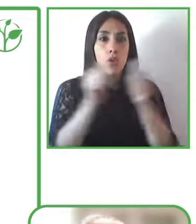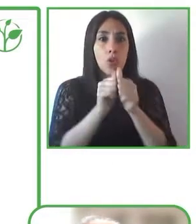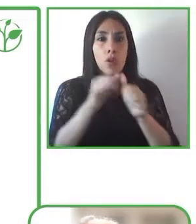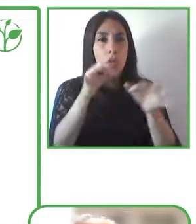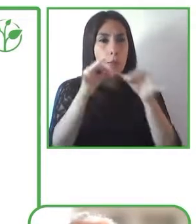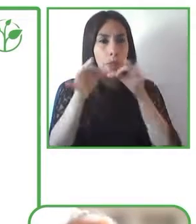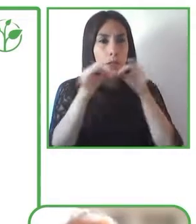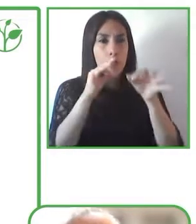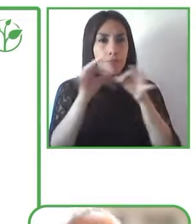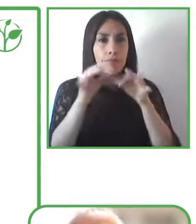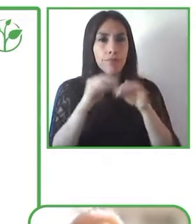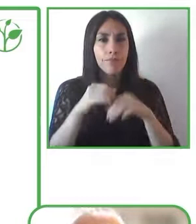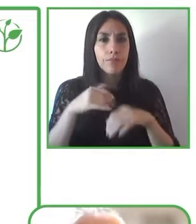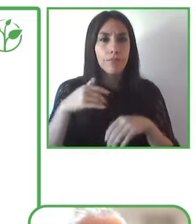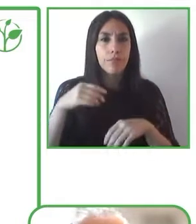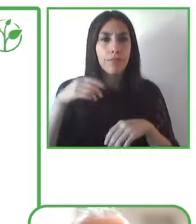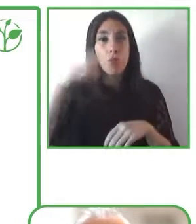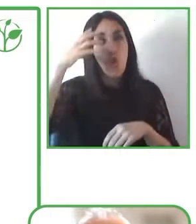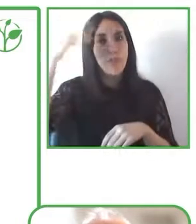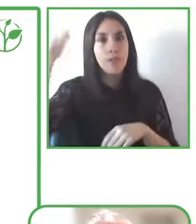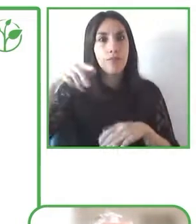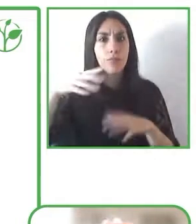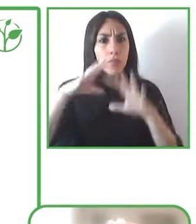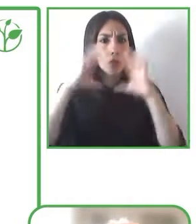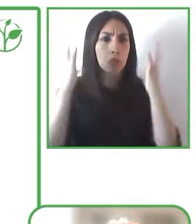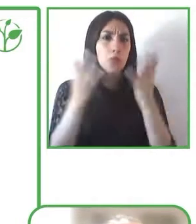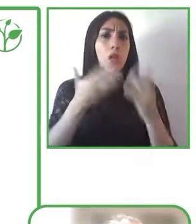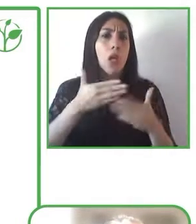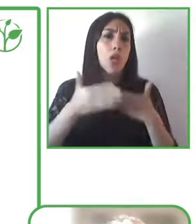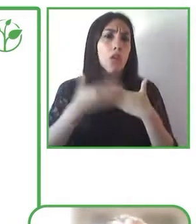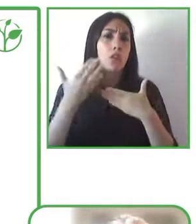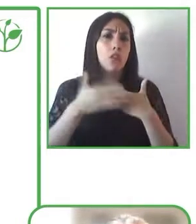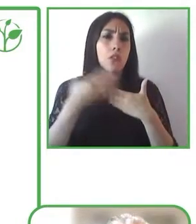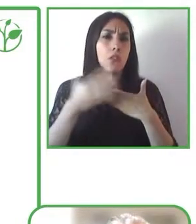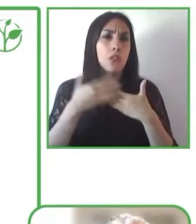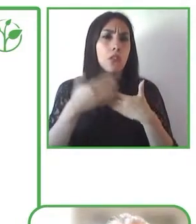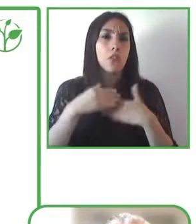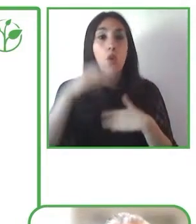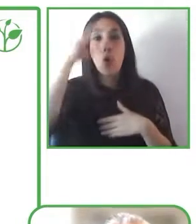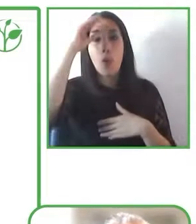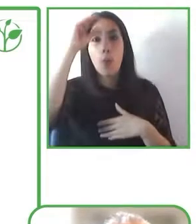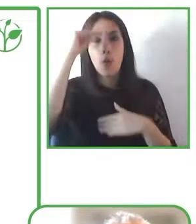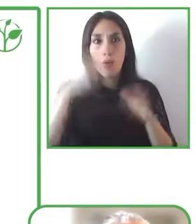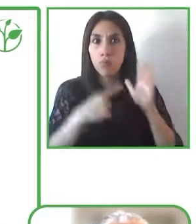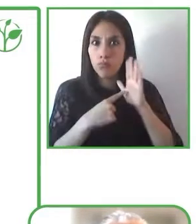and they are the presenters of Planeta Fácil TV. Simón also presents our radio program.